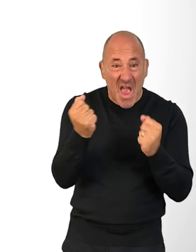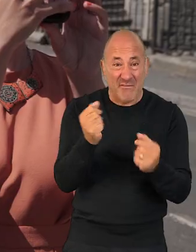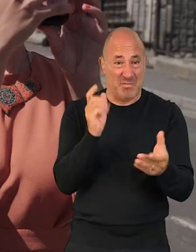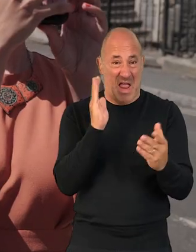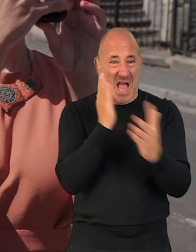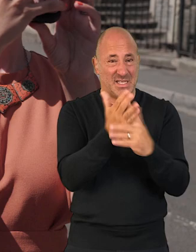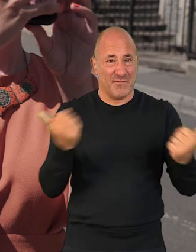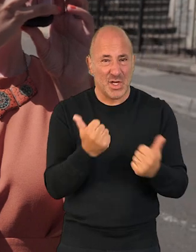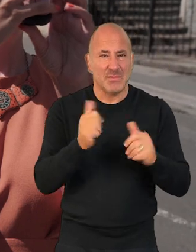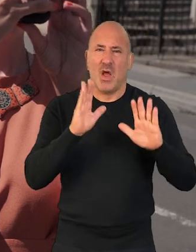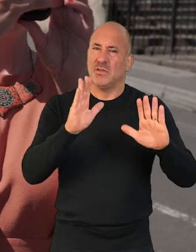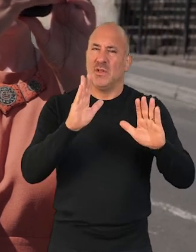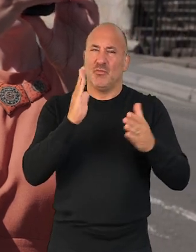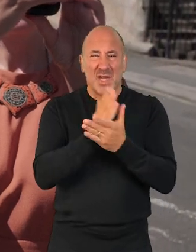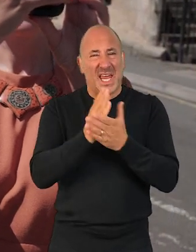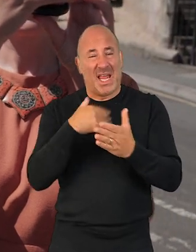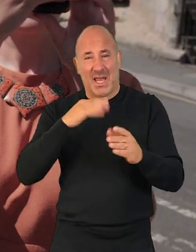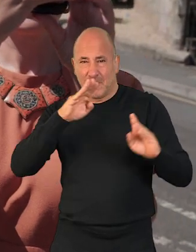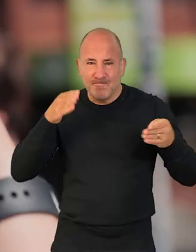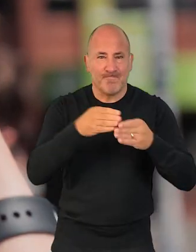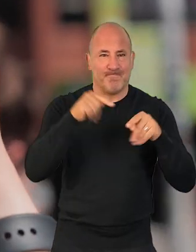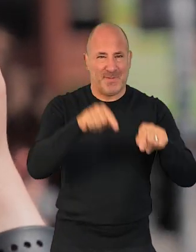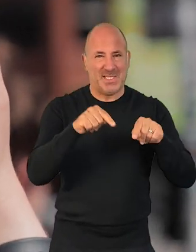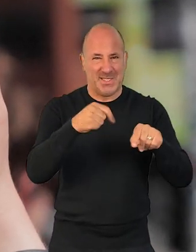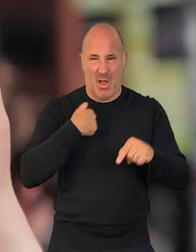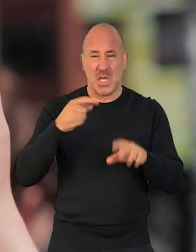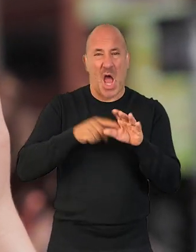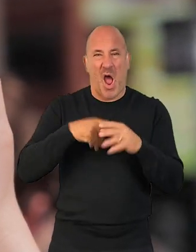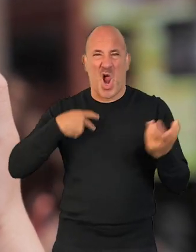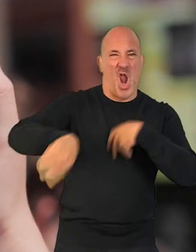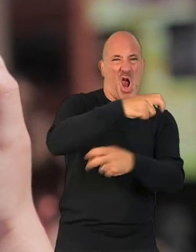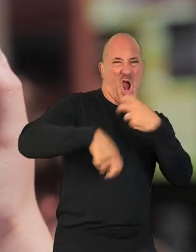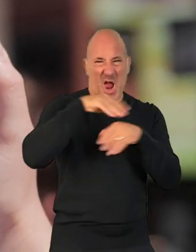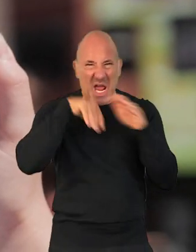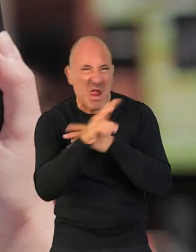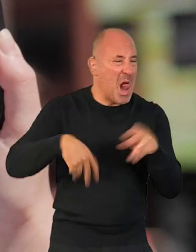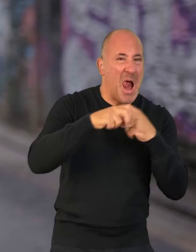But at its heart, Oss and I are really trying to channel the energy that we had in our misspent youth running